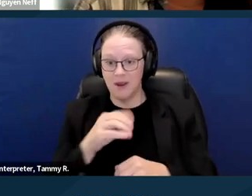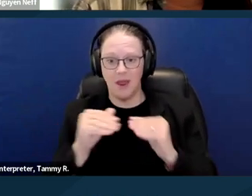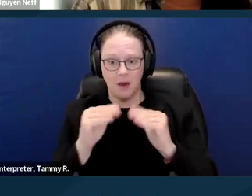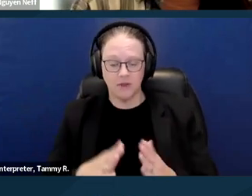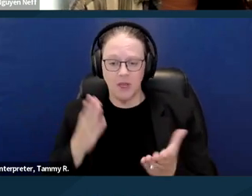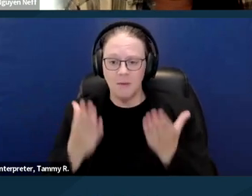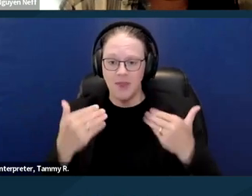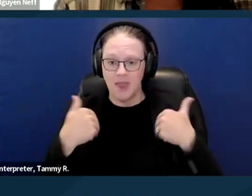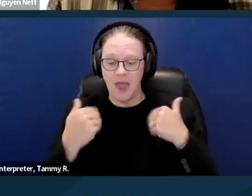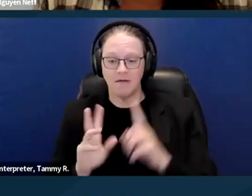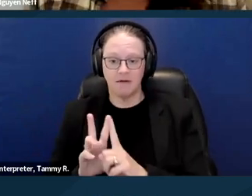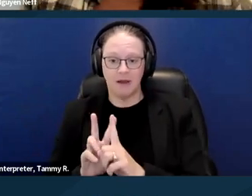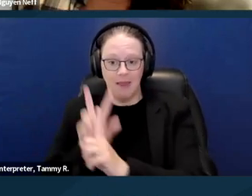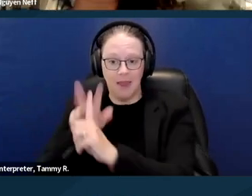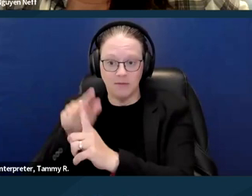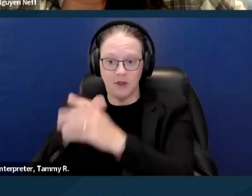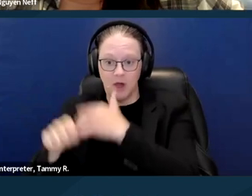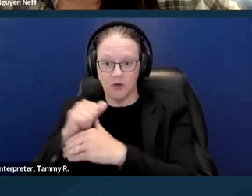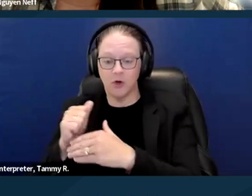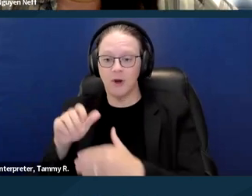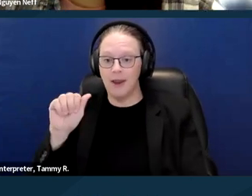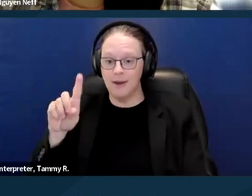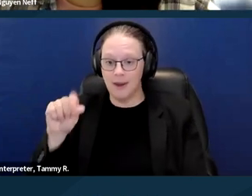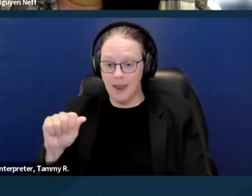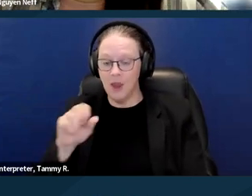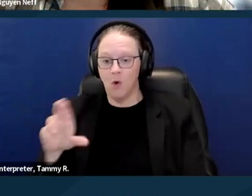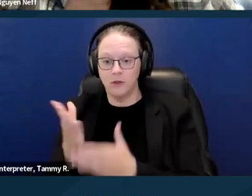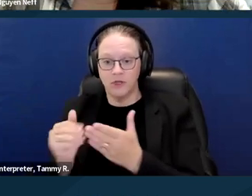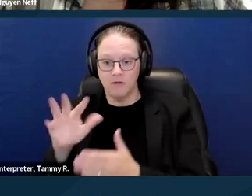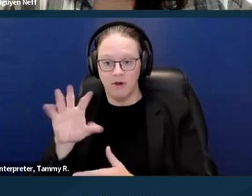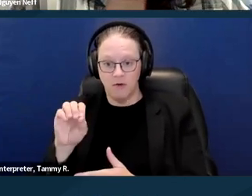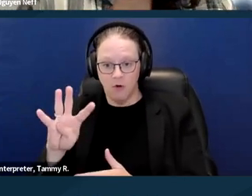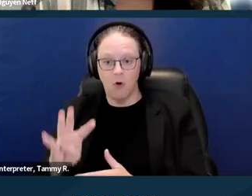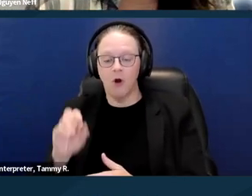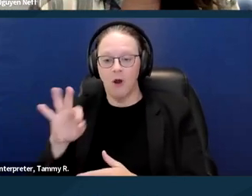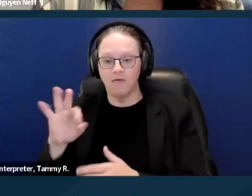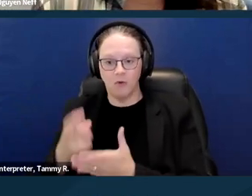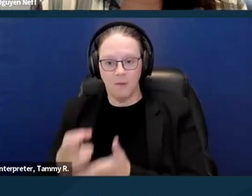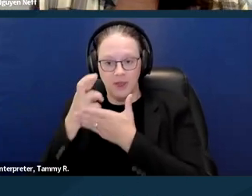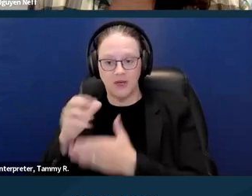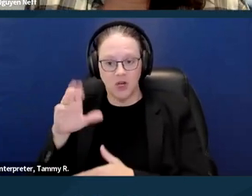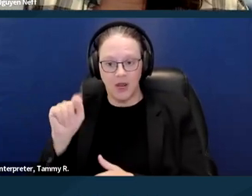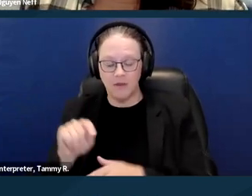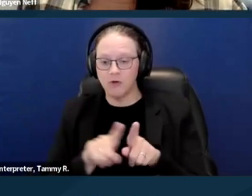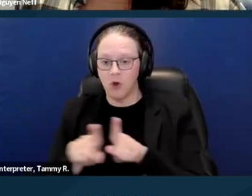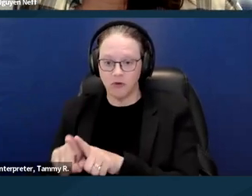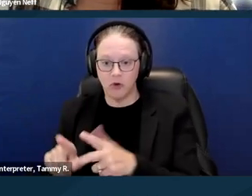under the ADA under section 504, the Rehabilitation Act. There's the Disabled Persons Act, which is the California state